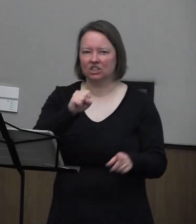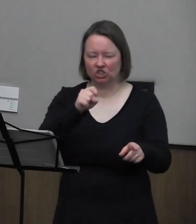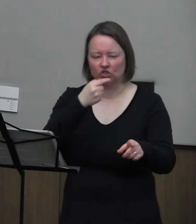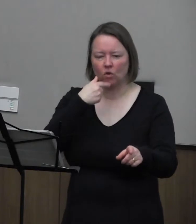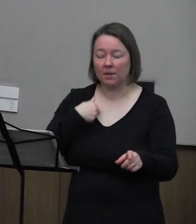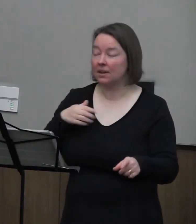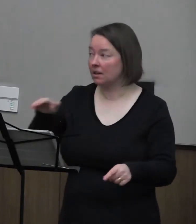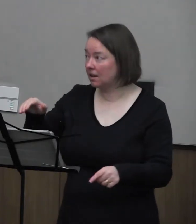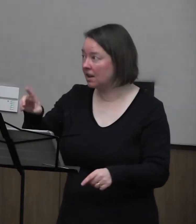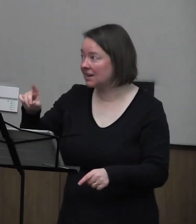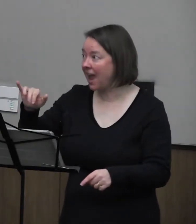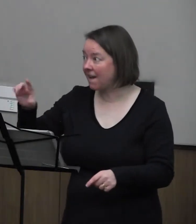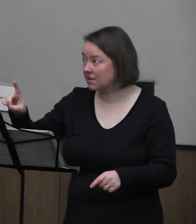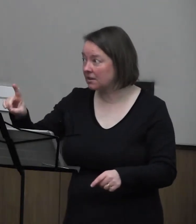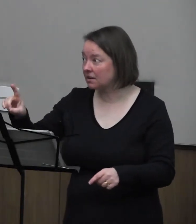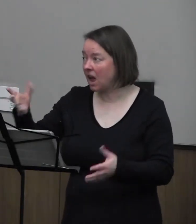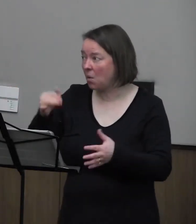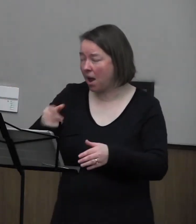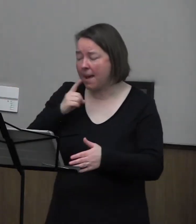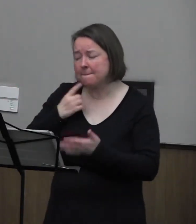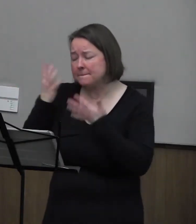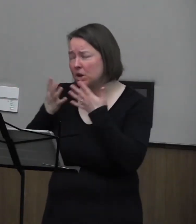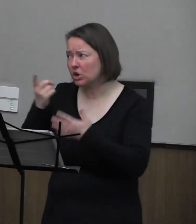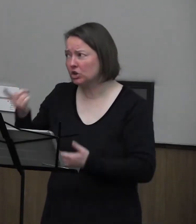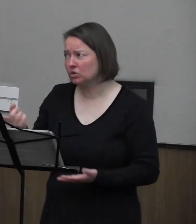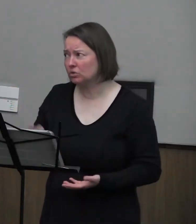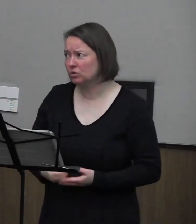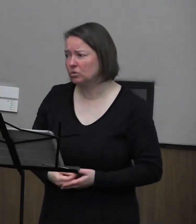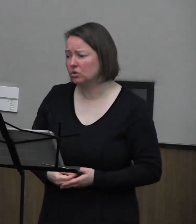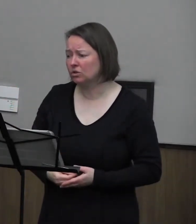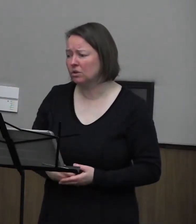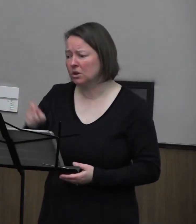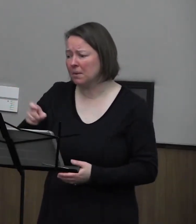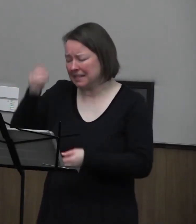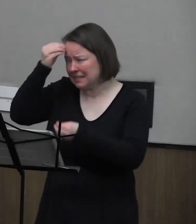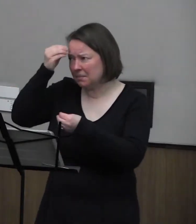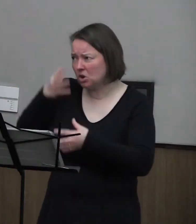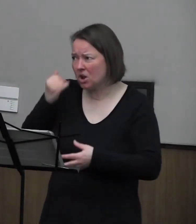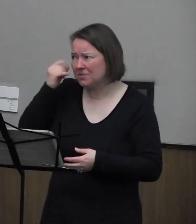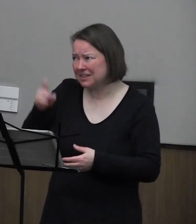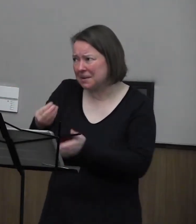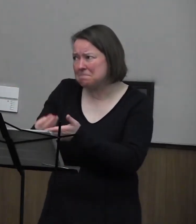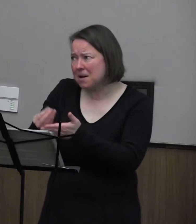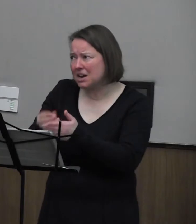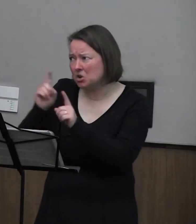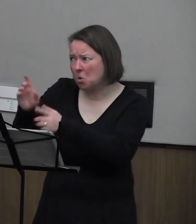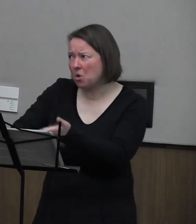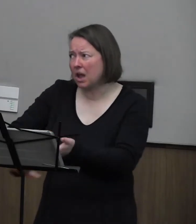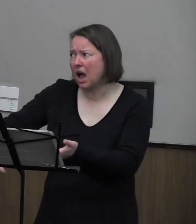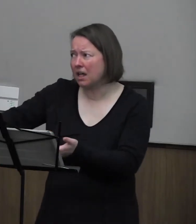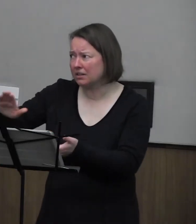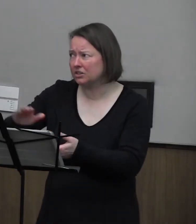David, I don't want to embarrass you, but you must let me know if you need money to go to college.